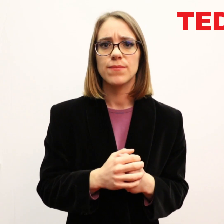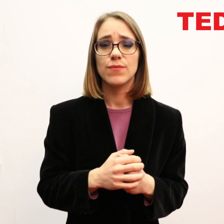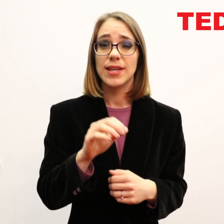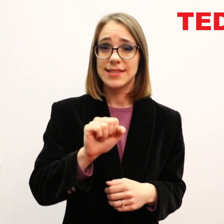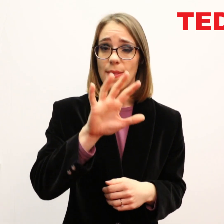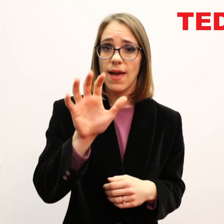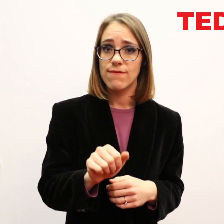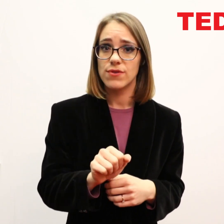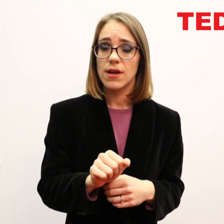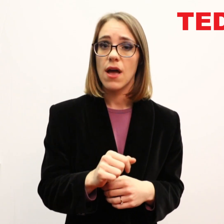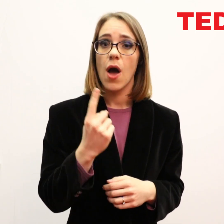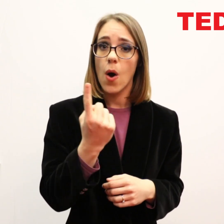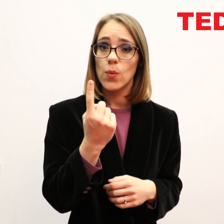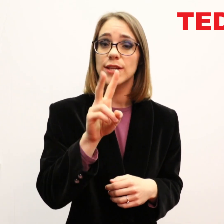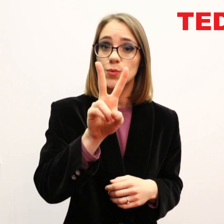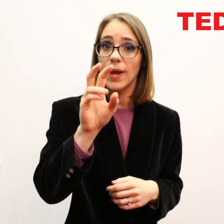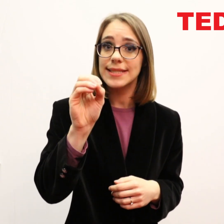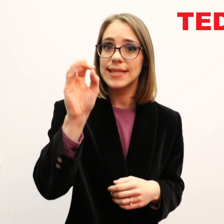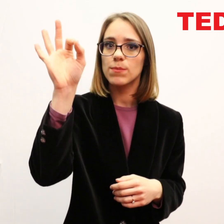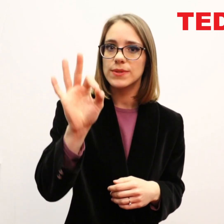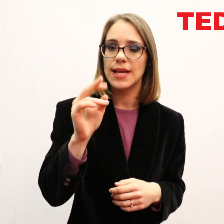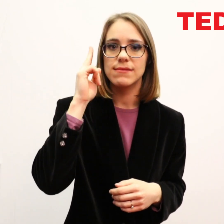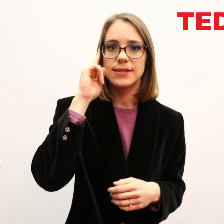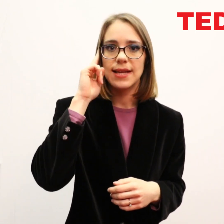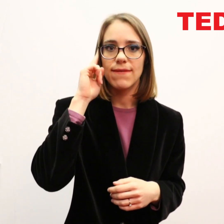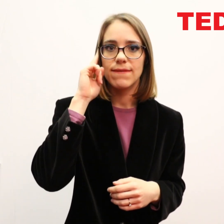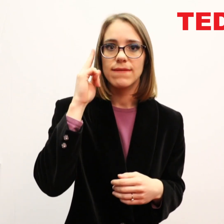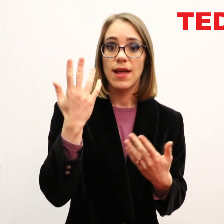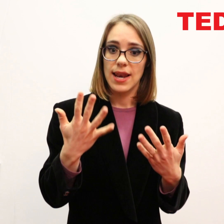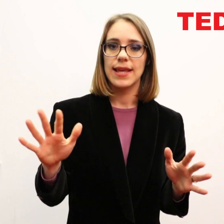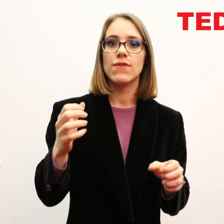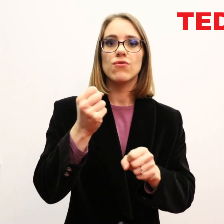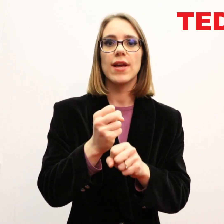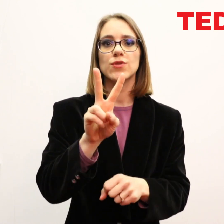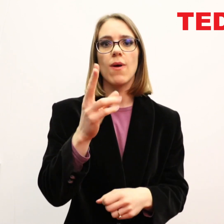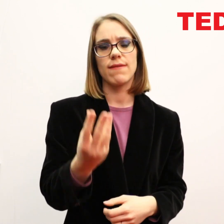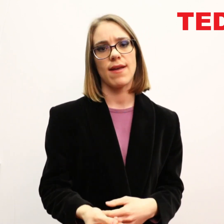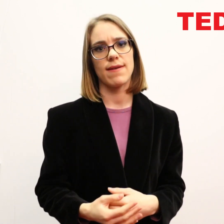In fact, in South Africa, only 20% of Deaf school-leavers have grade 12.